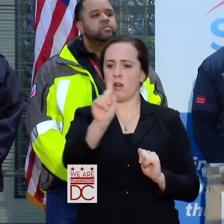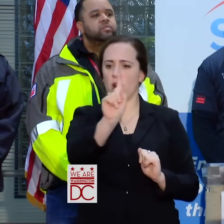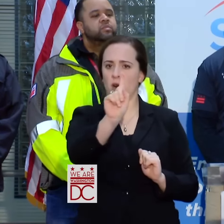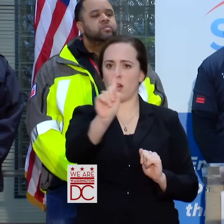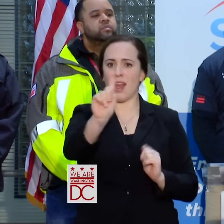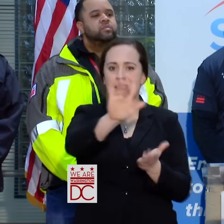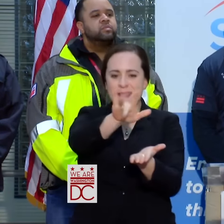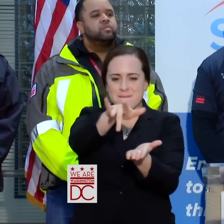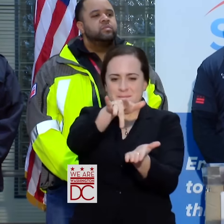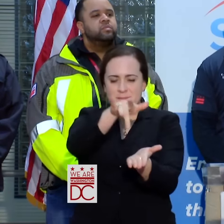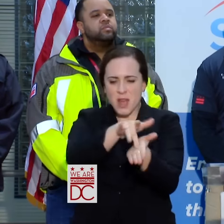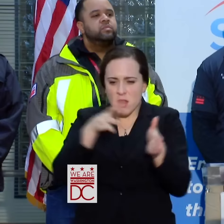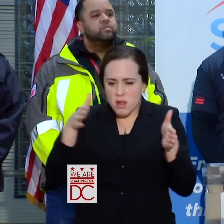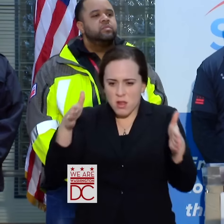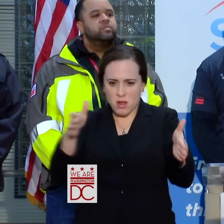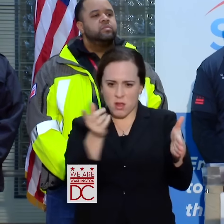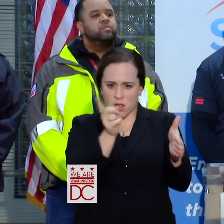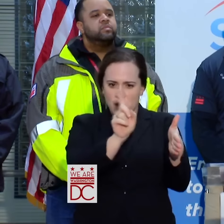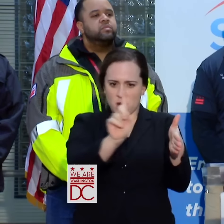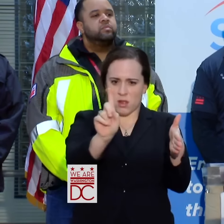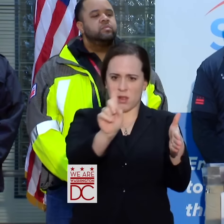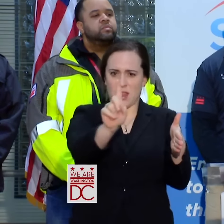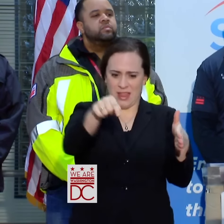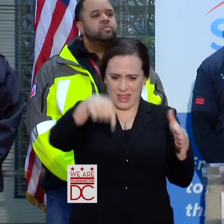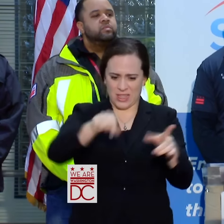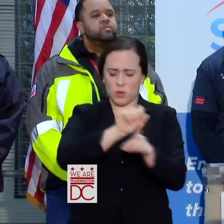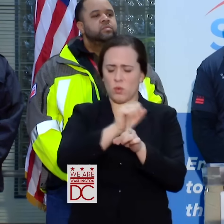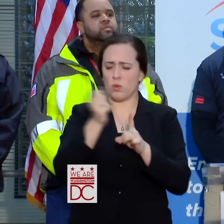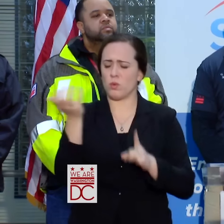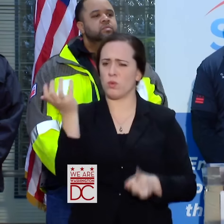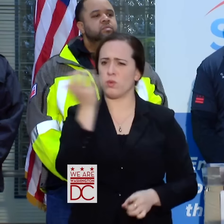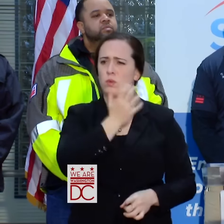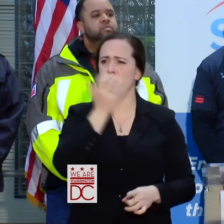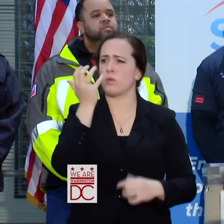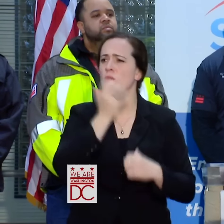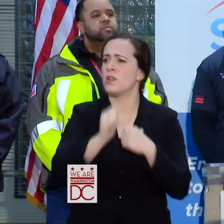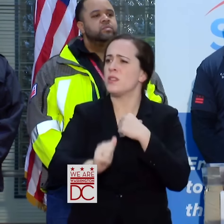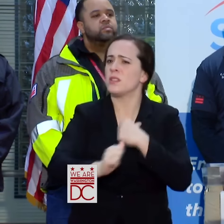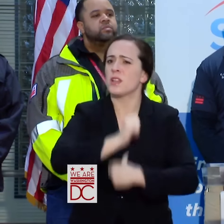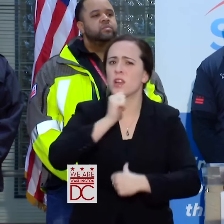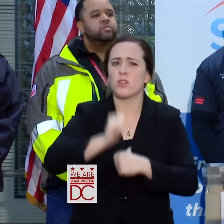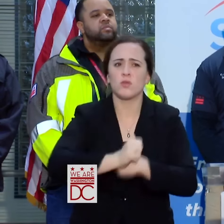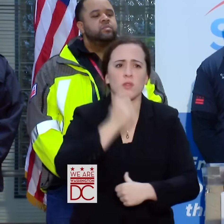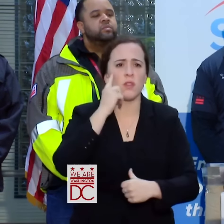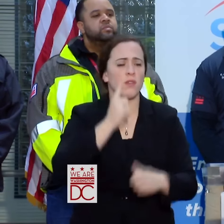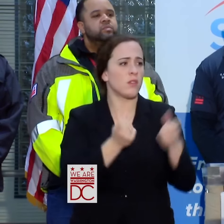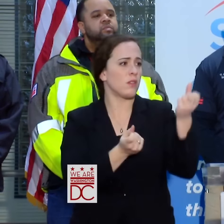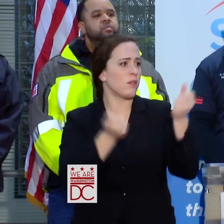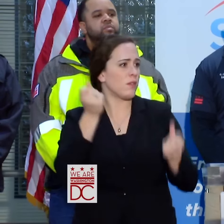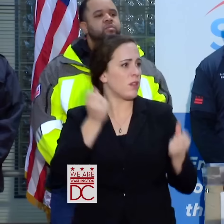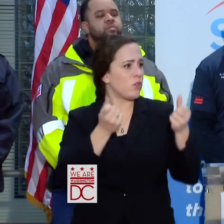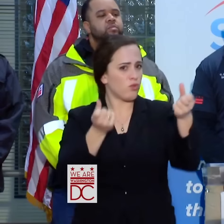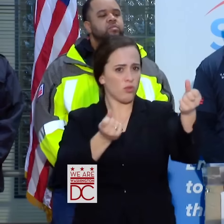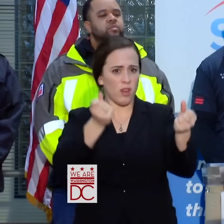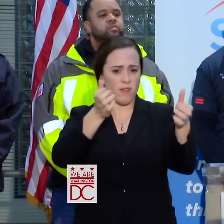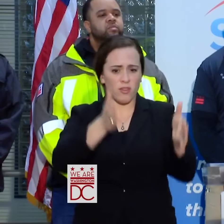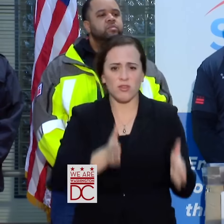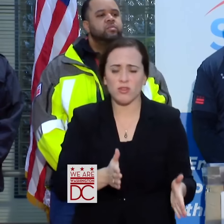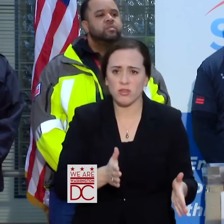IN THE MIDDLE OF THE STREET IN THESE CONDITIONS IS VERY DANGEROUS FOR OUR VEHICLE OPERATORS AND VERY DANGEROUS FOR